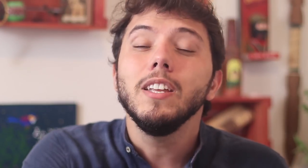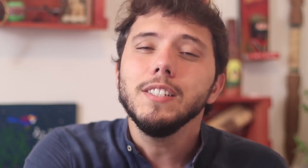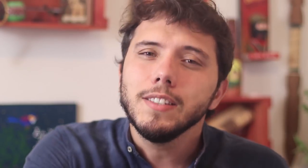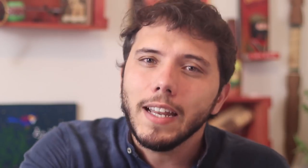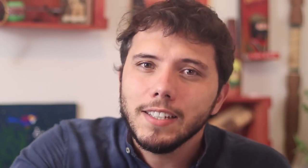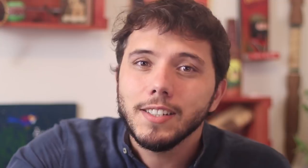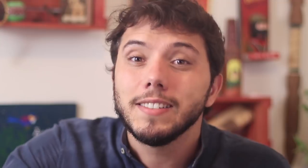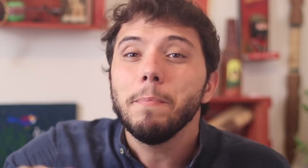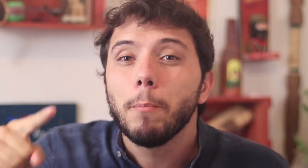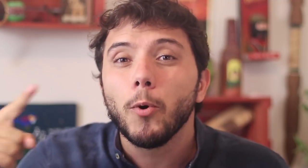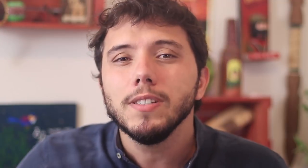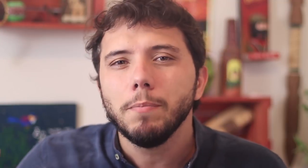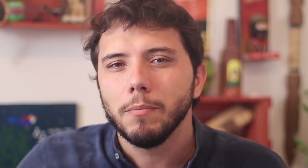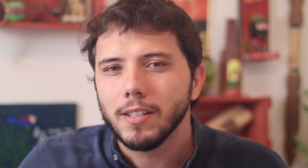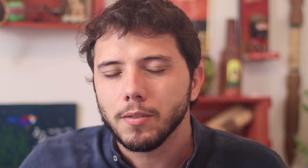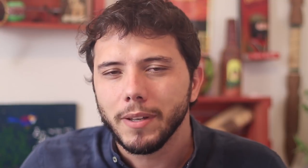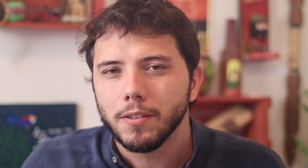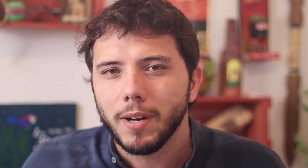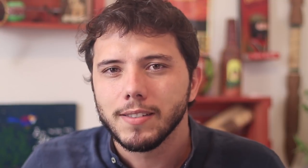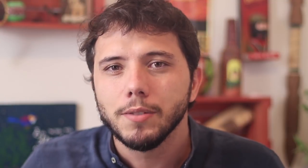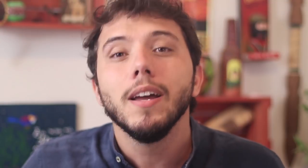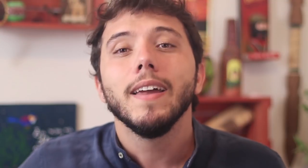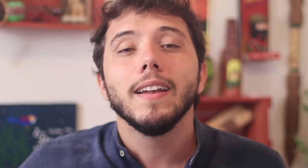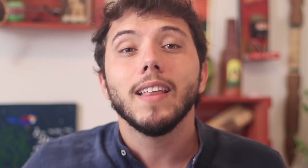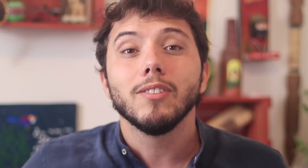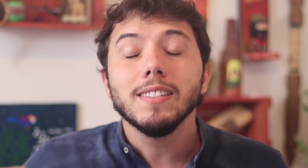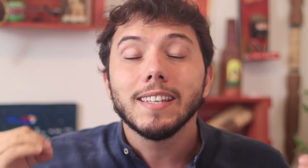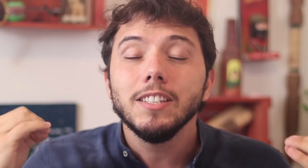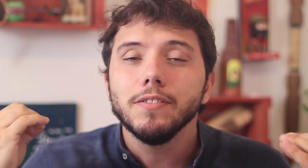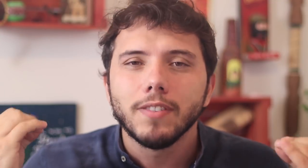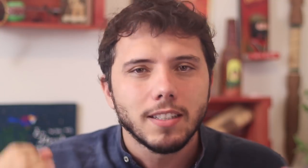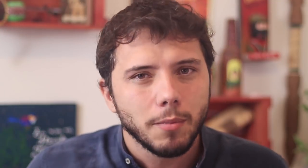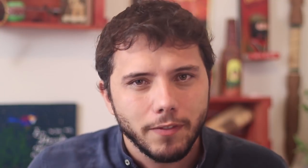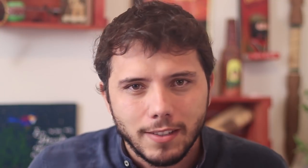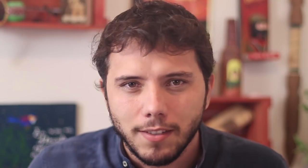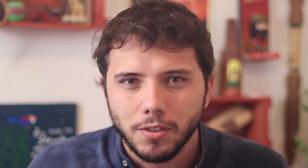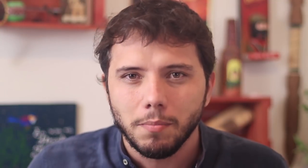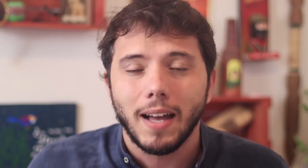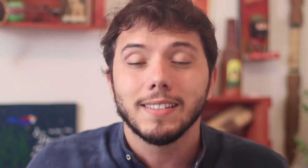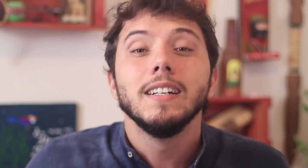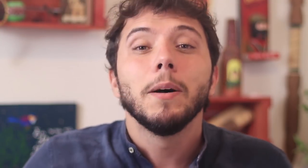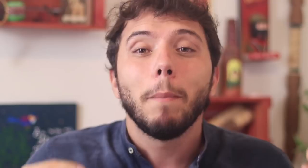but 23 days AFTER after the first suspected case in Brazil he was encouraging mass protests,